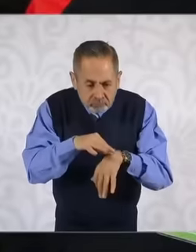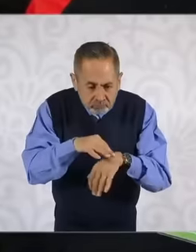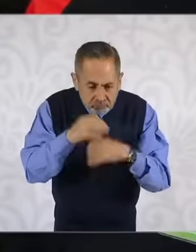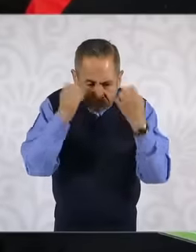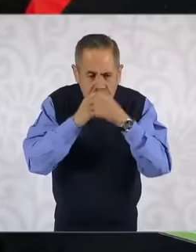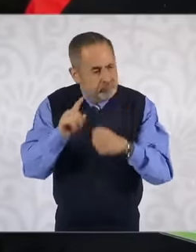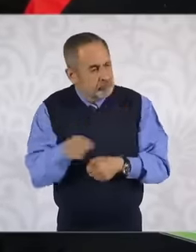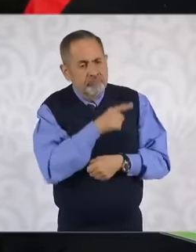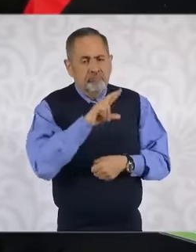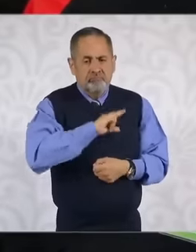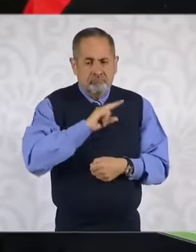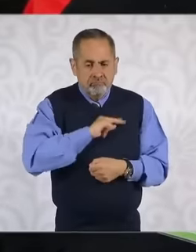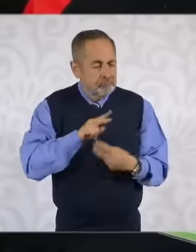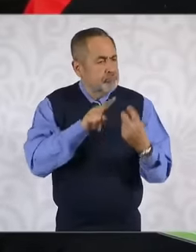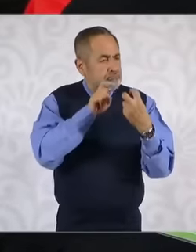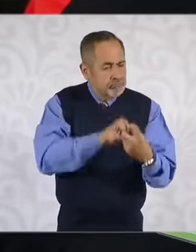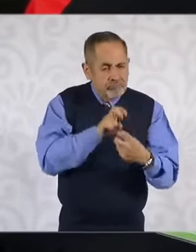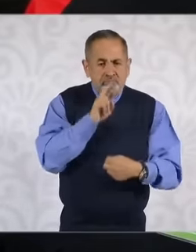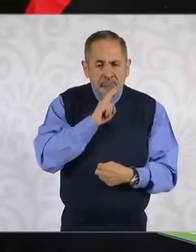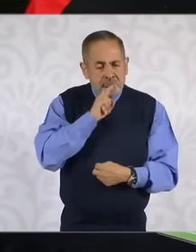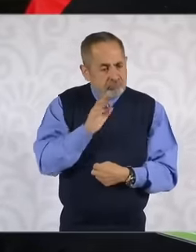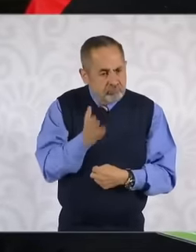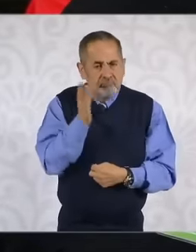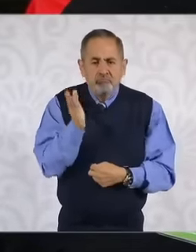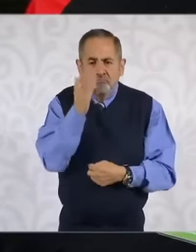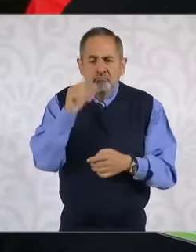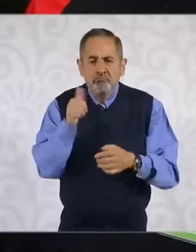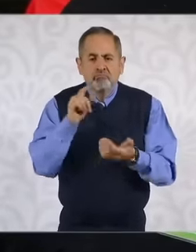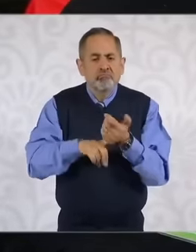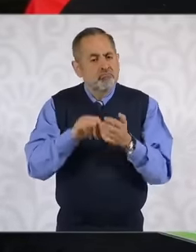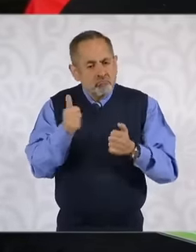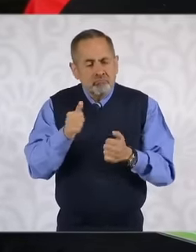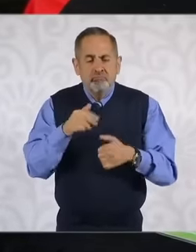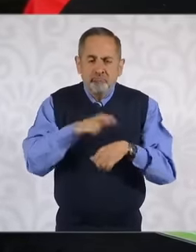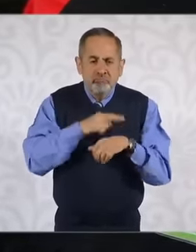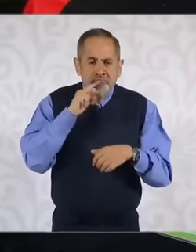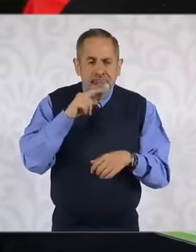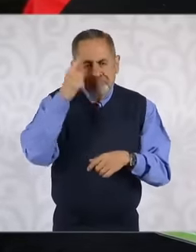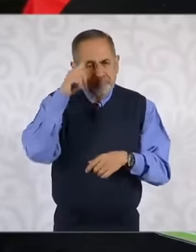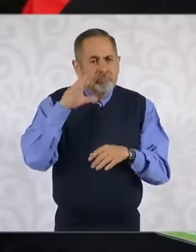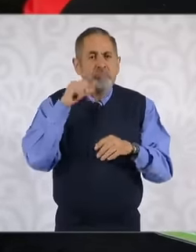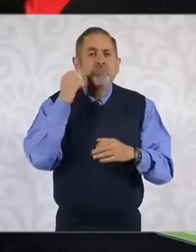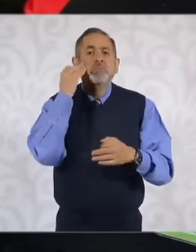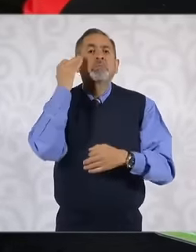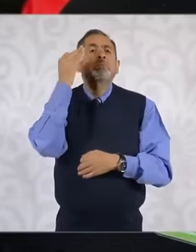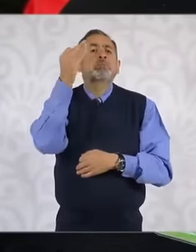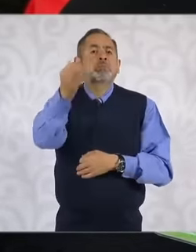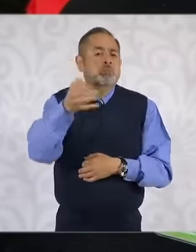the health authorities, it has been possible to see what plan can be made precisely to to be able to compensate for